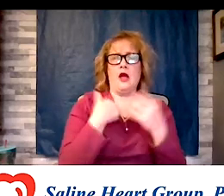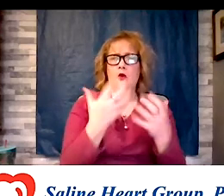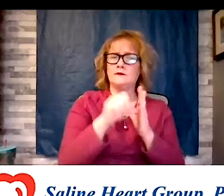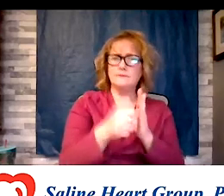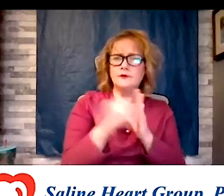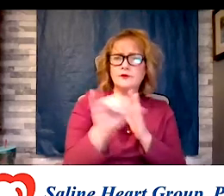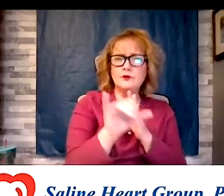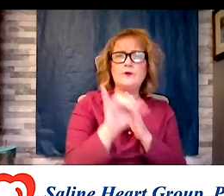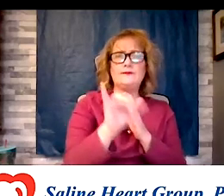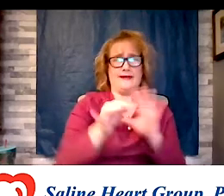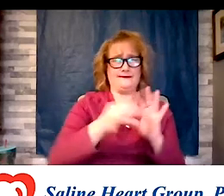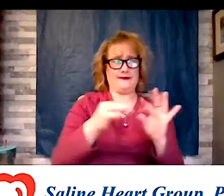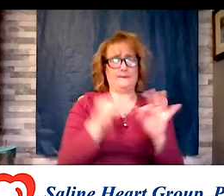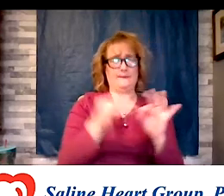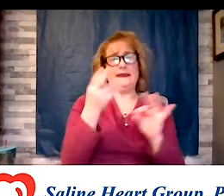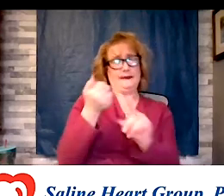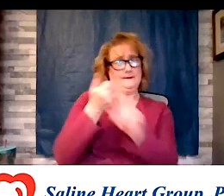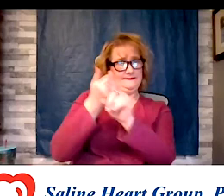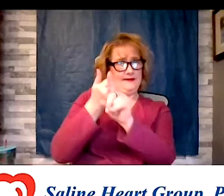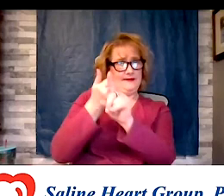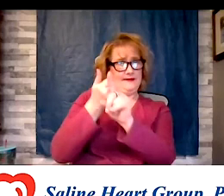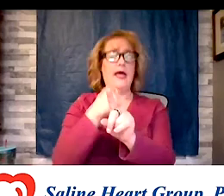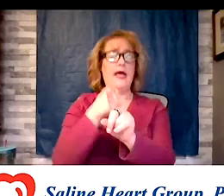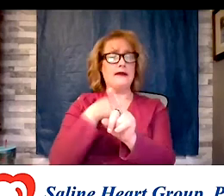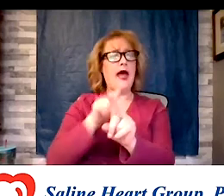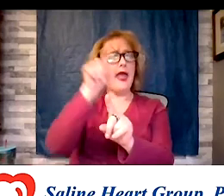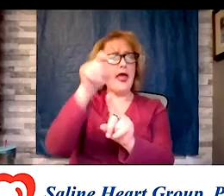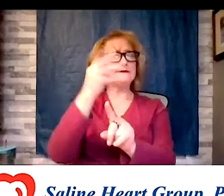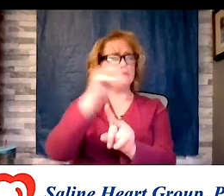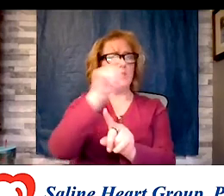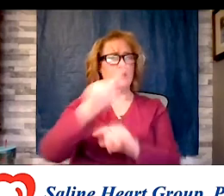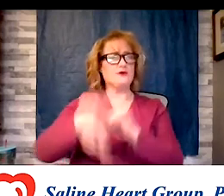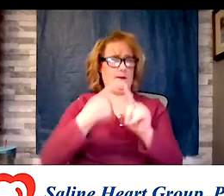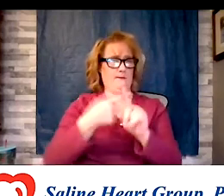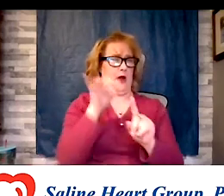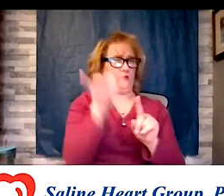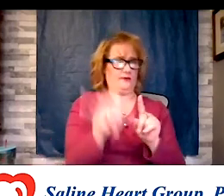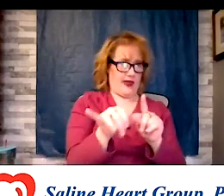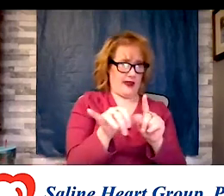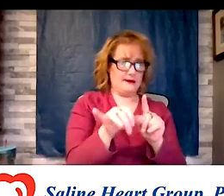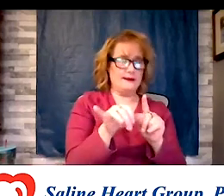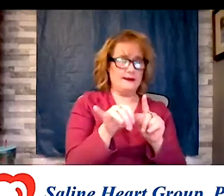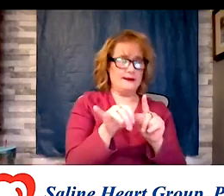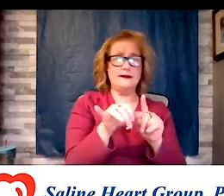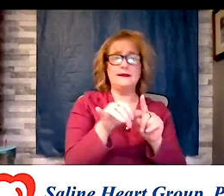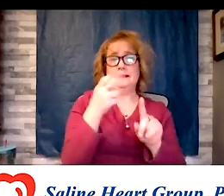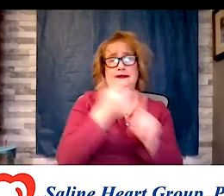made the statement there. I asked him a question about this. He said these pathways of mechanisms are greatly affected